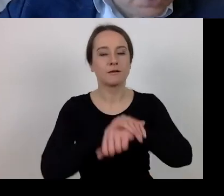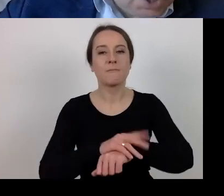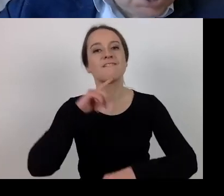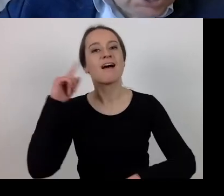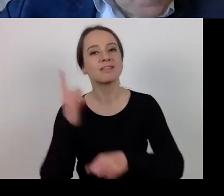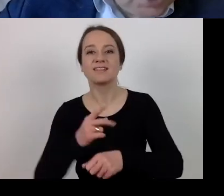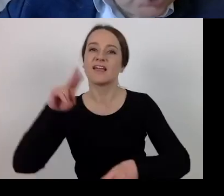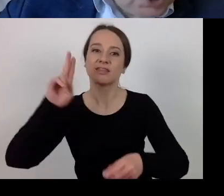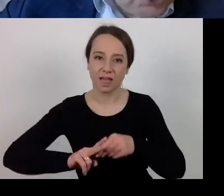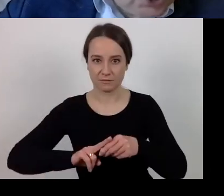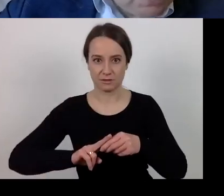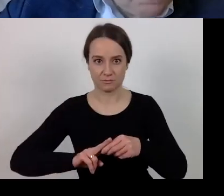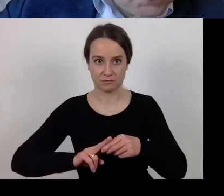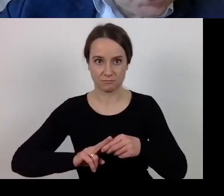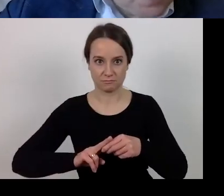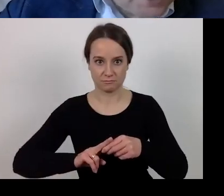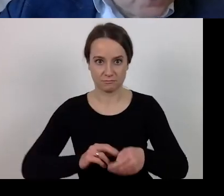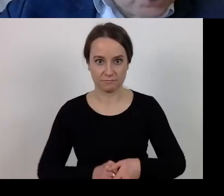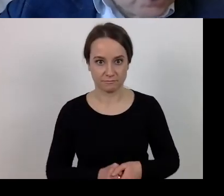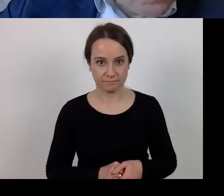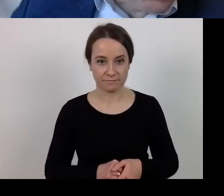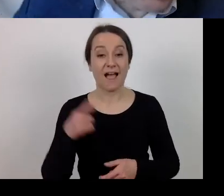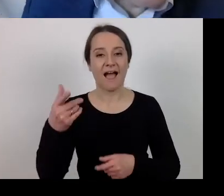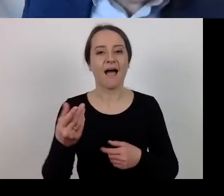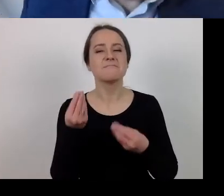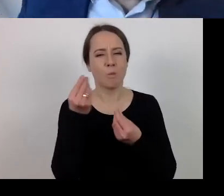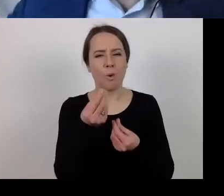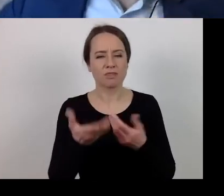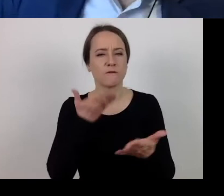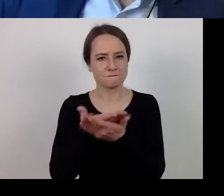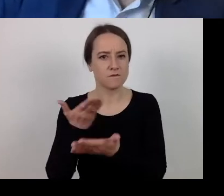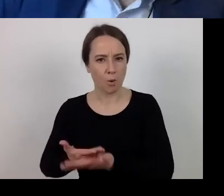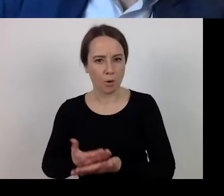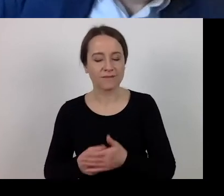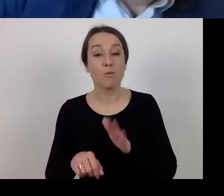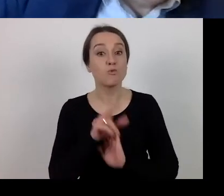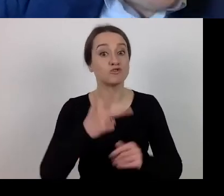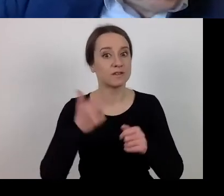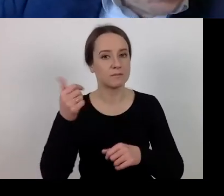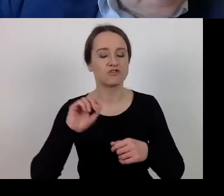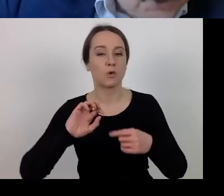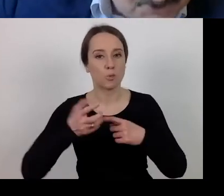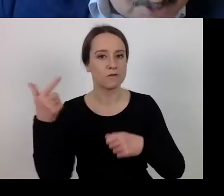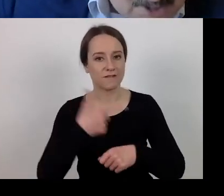Requests for payment submitted by 31 December 2020.